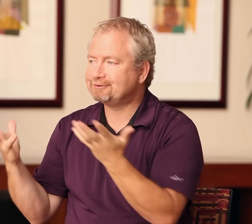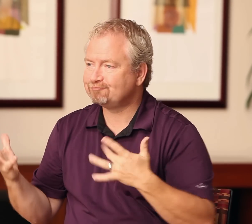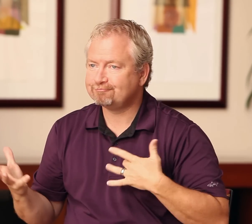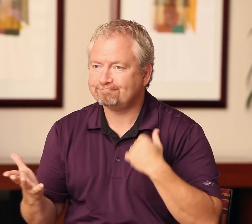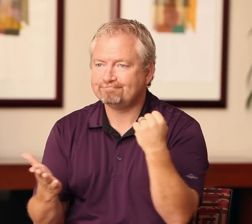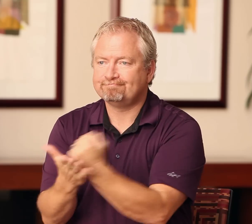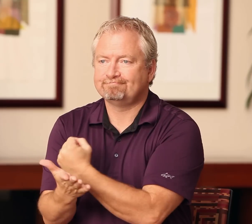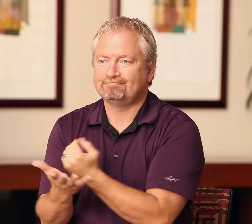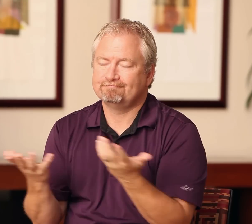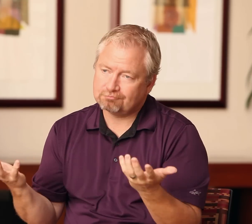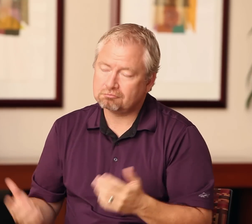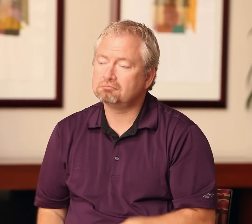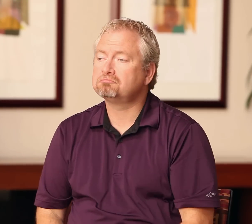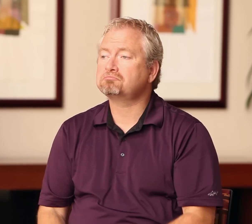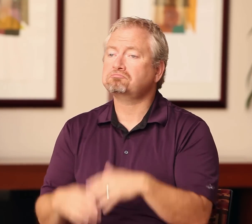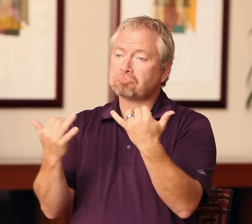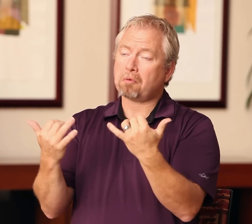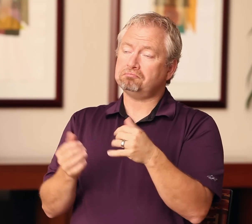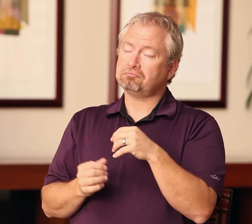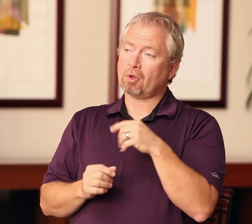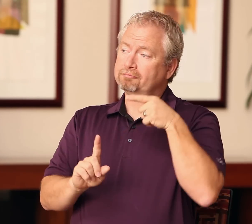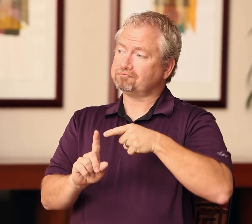This leads to feelings of disappointment. Now, there are several reasons why a door might be closed, or an open door might be